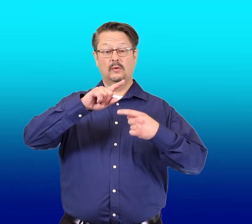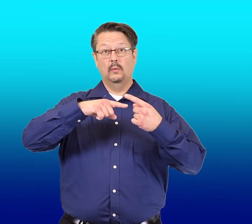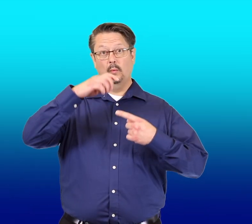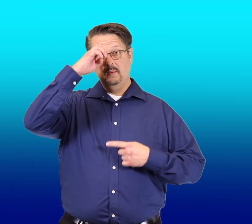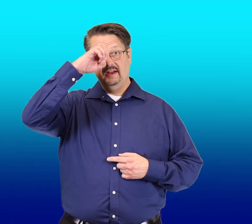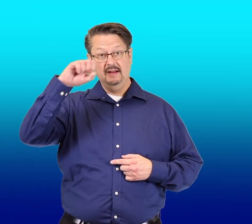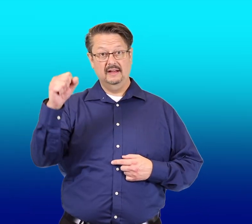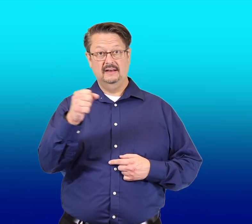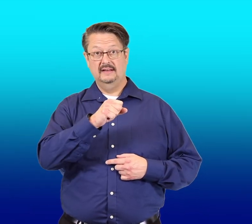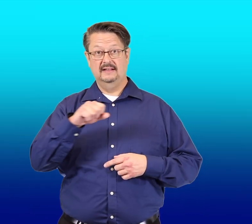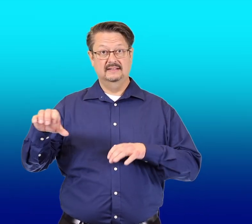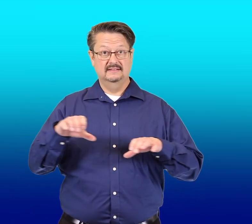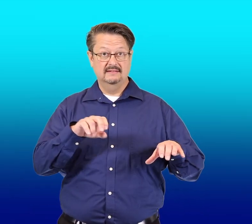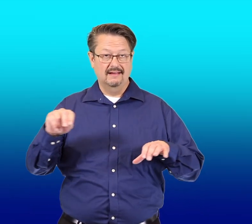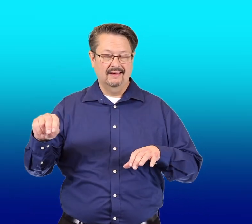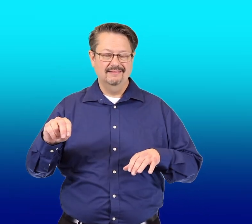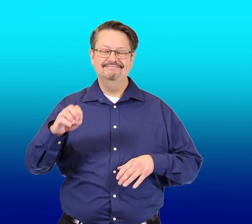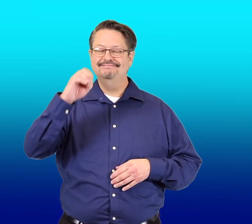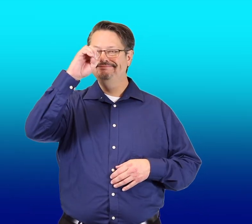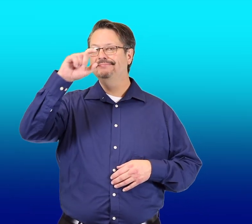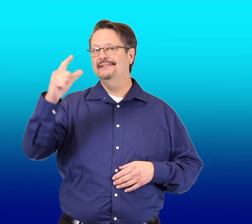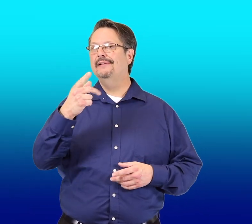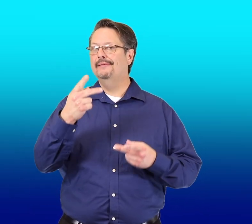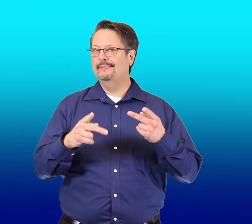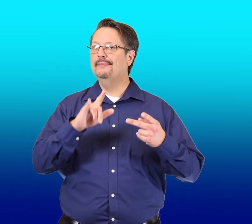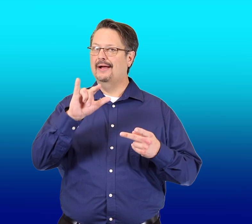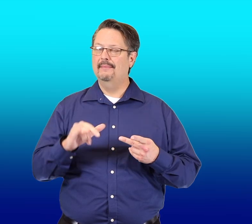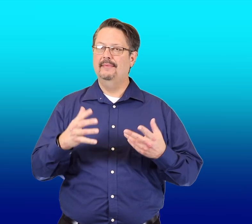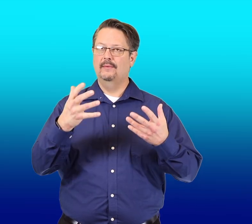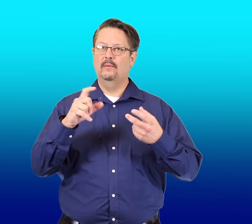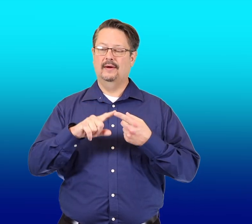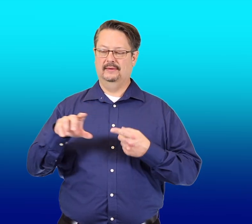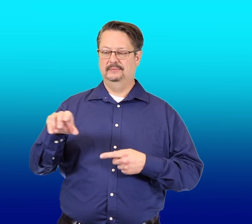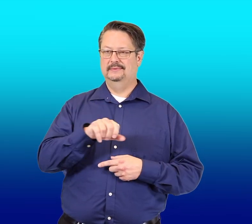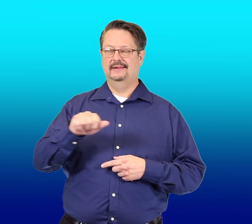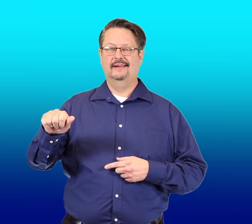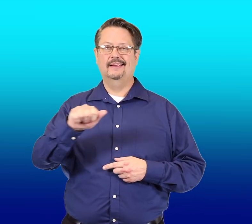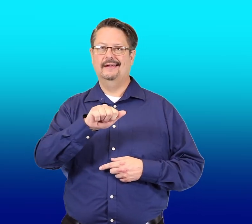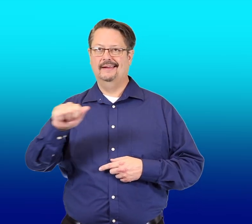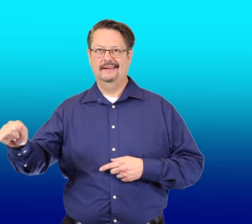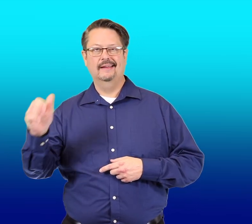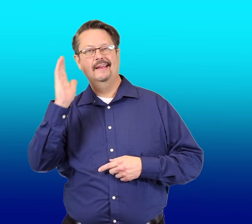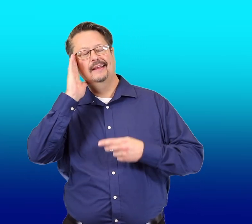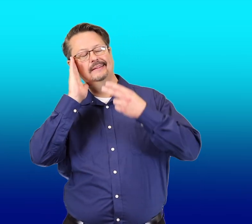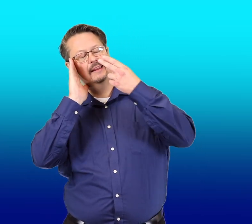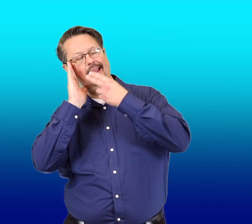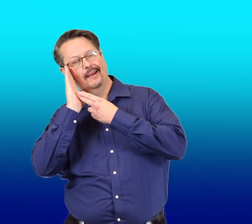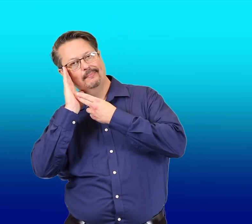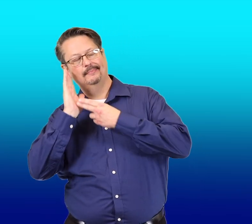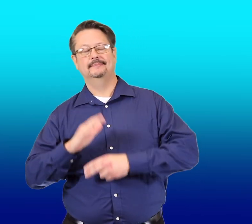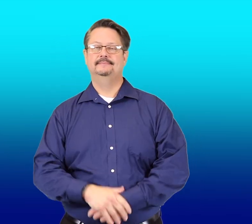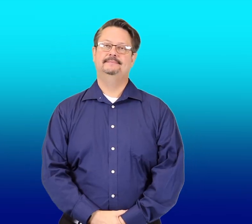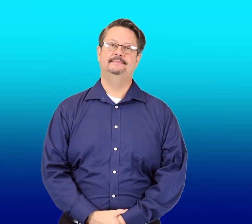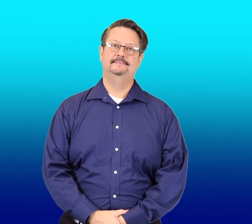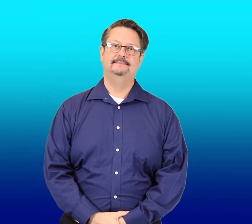When he's done he'll probably want to take a nap.